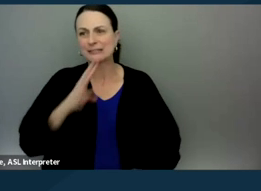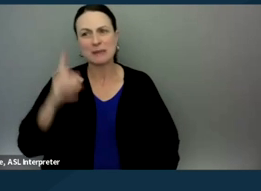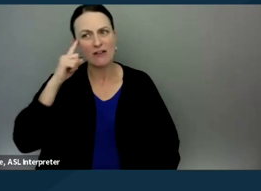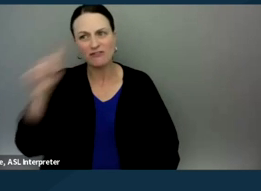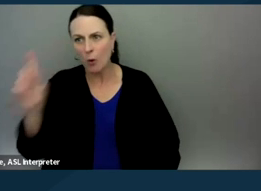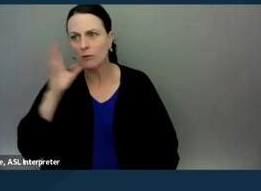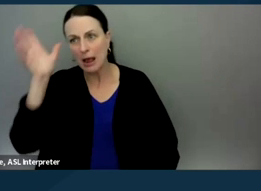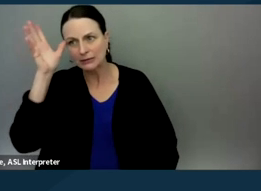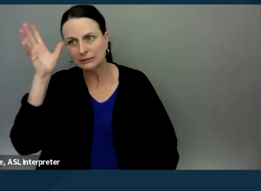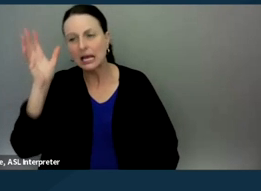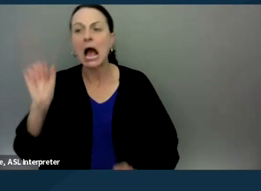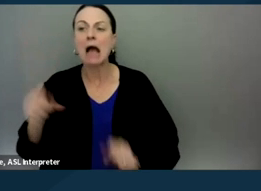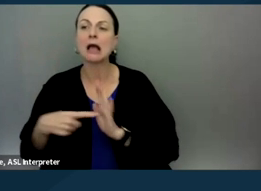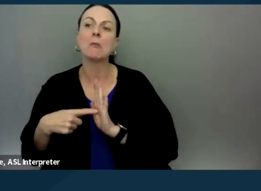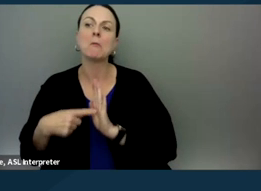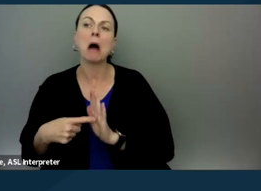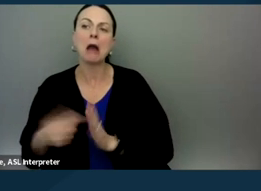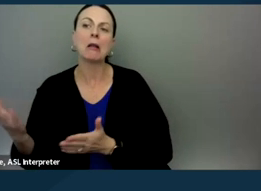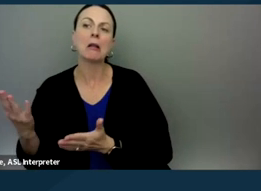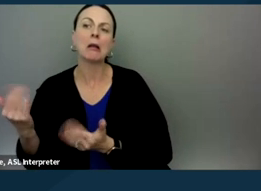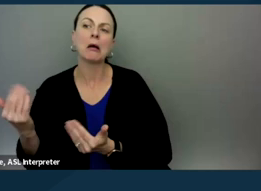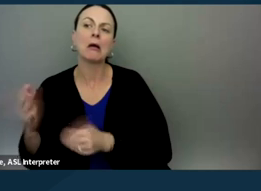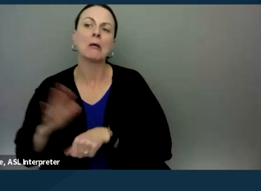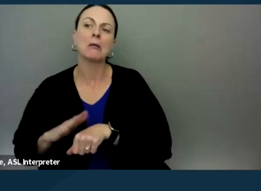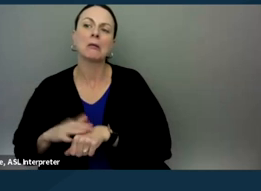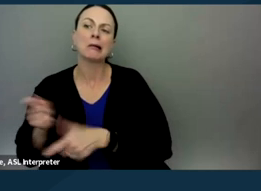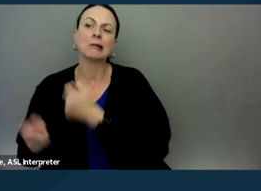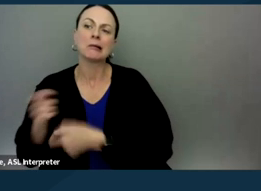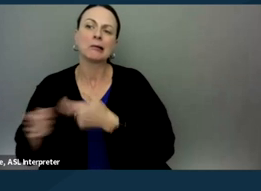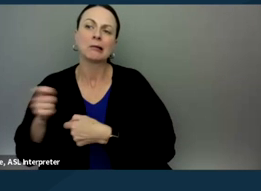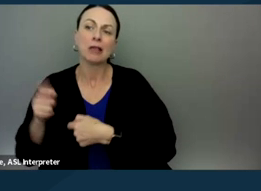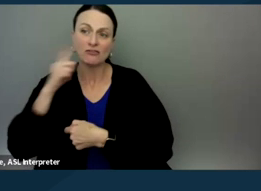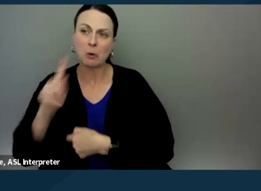You can model, you can ask questions and get the parent to speak on behalf of themselves.